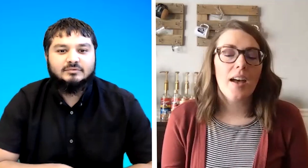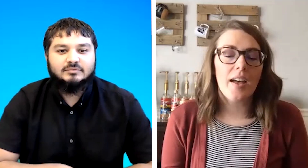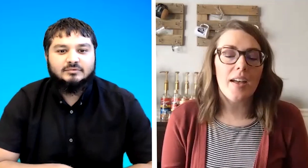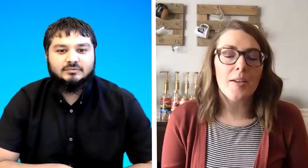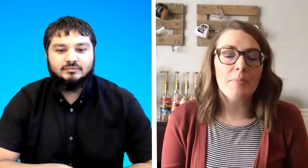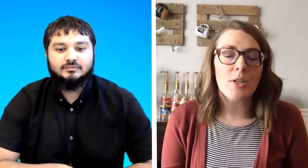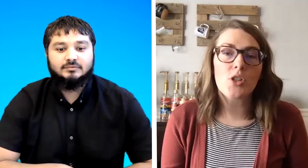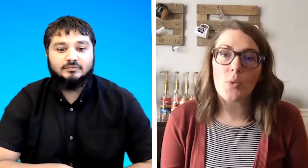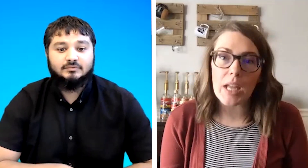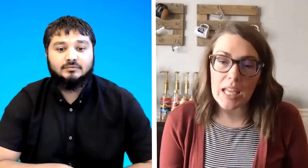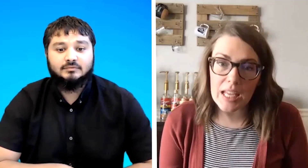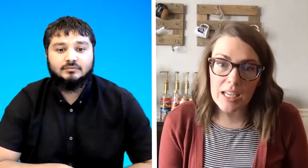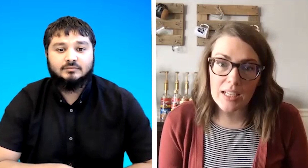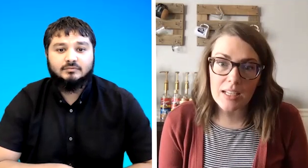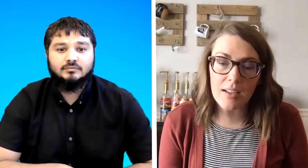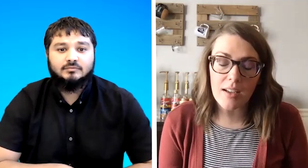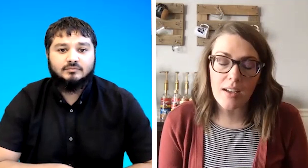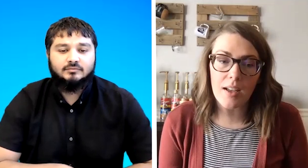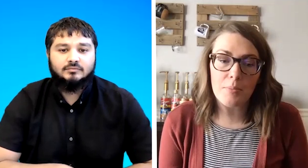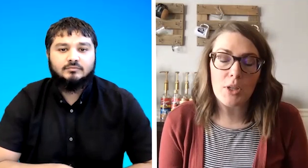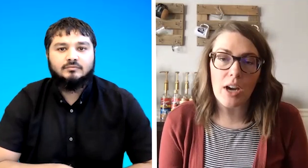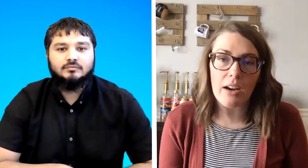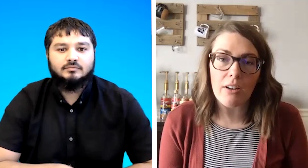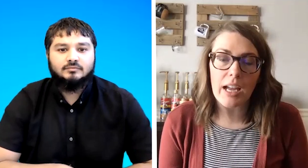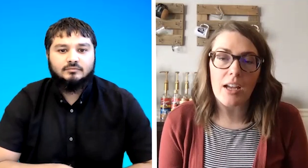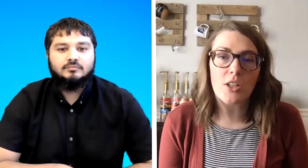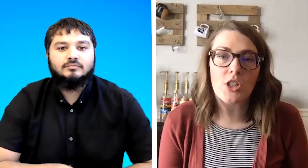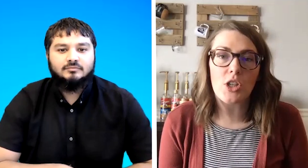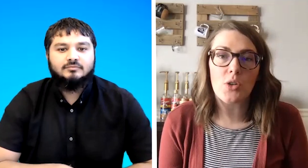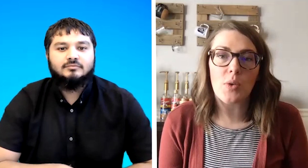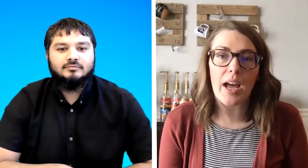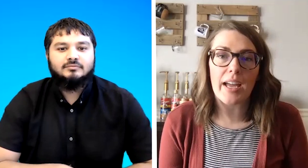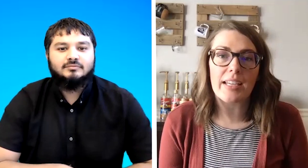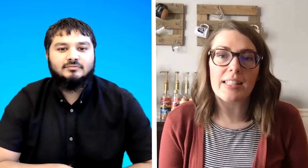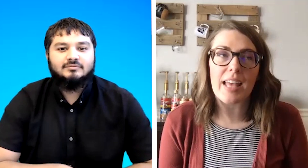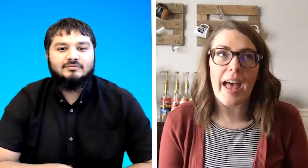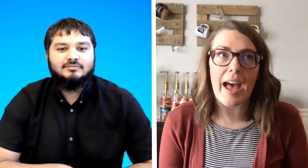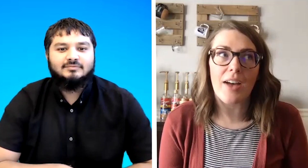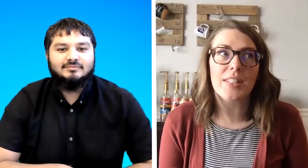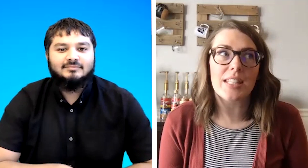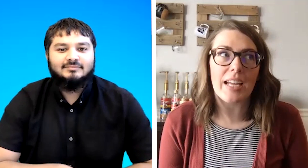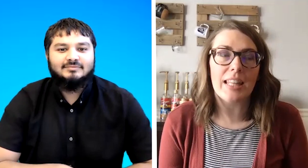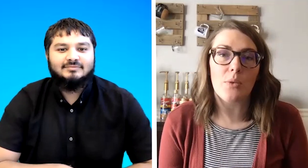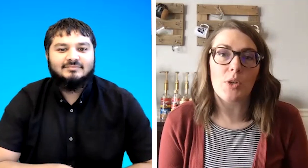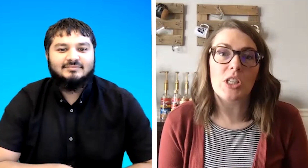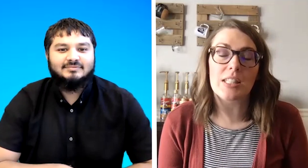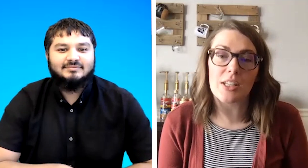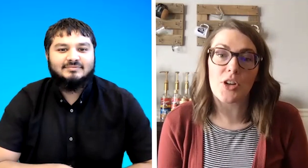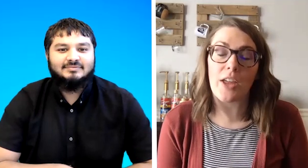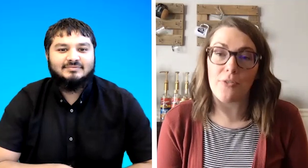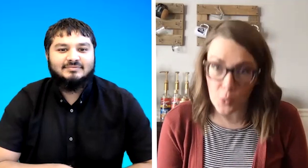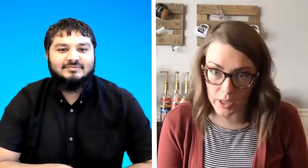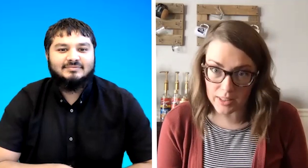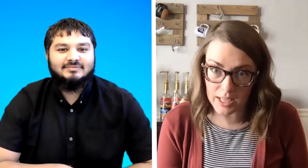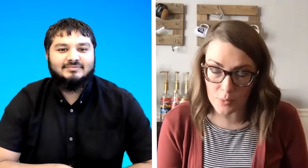um so in um your area do you guys have sign language considered a foreign language